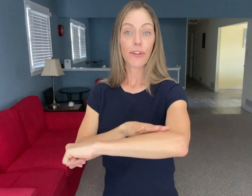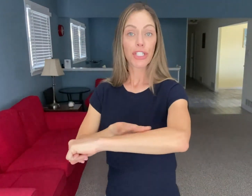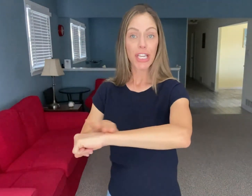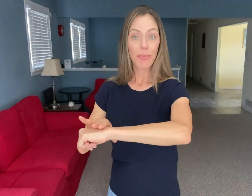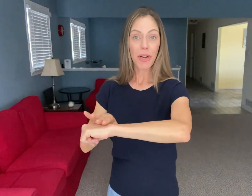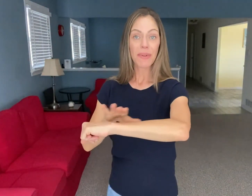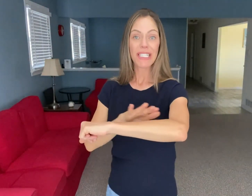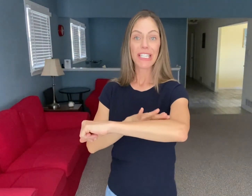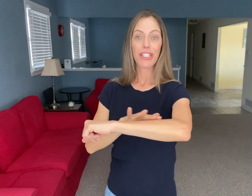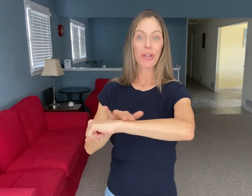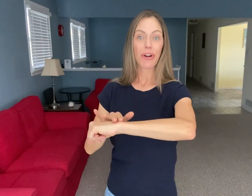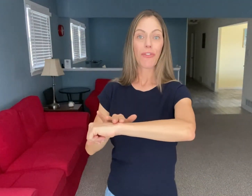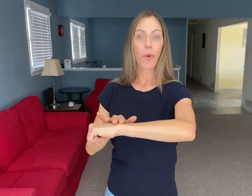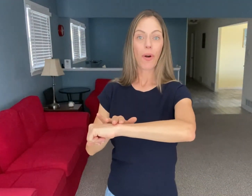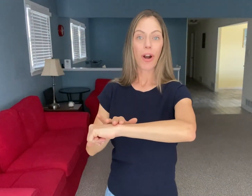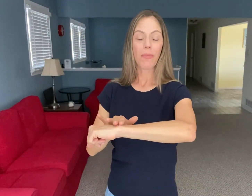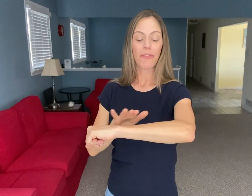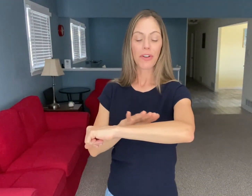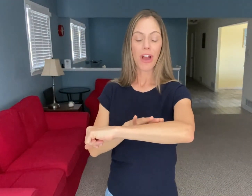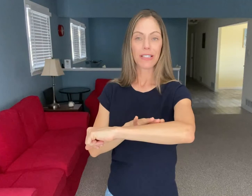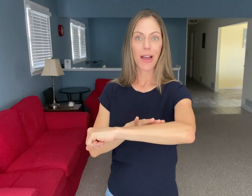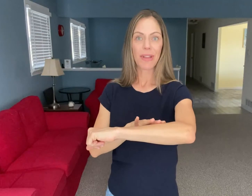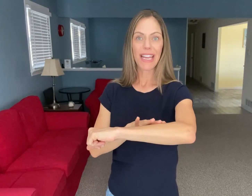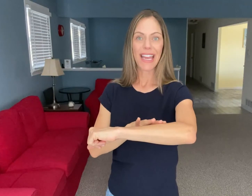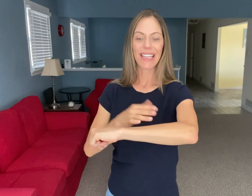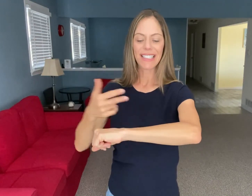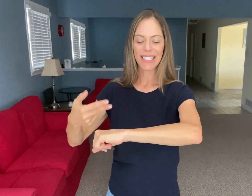For SHEEP you're going to need your forearm of your non-dominant hand.